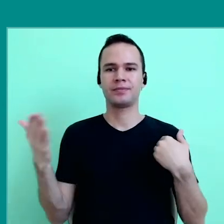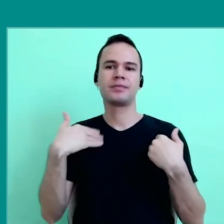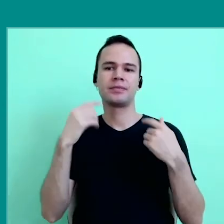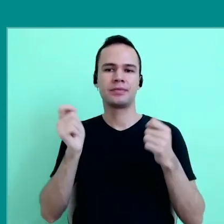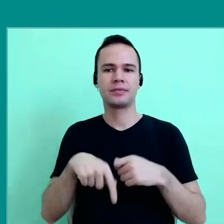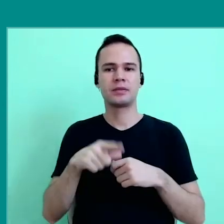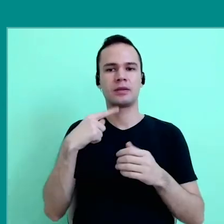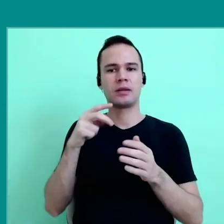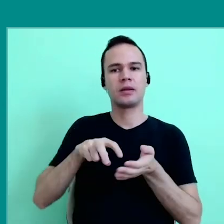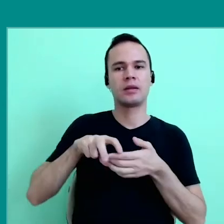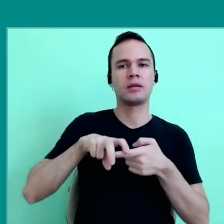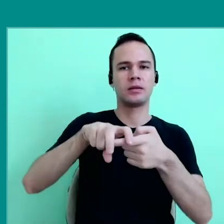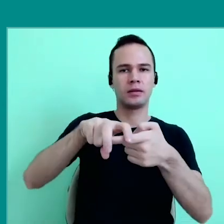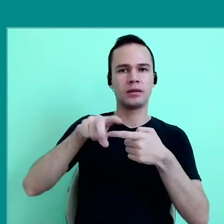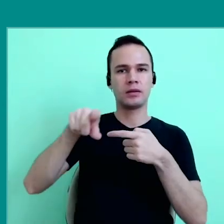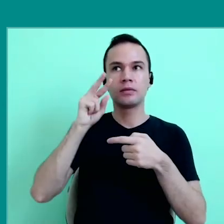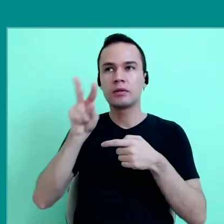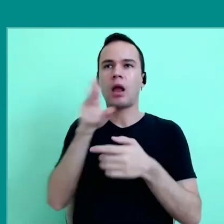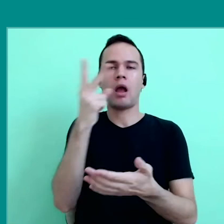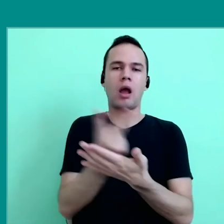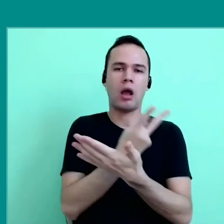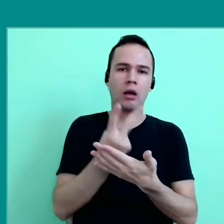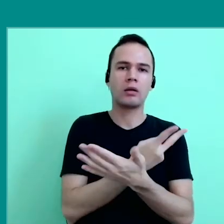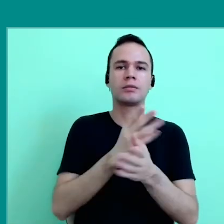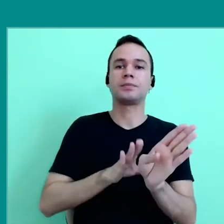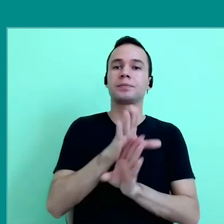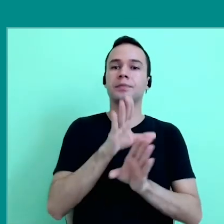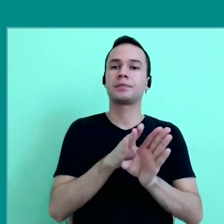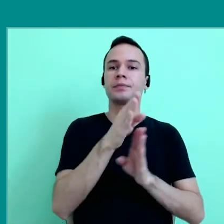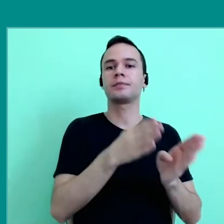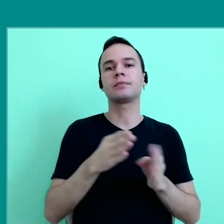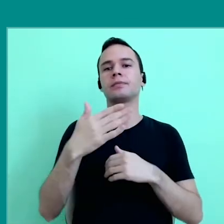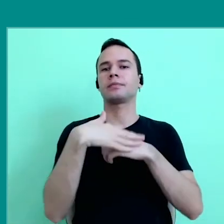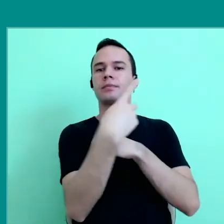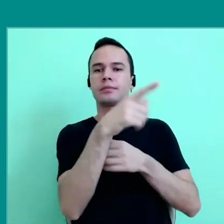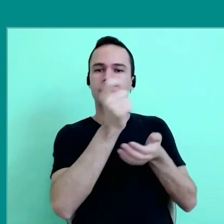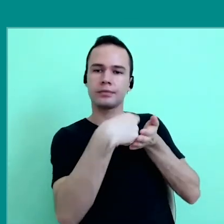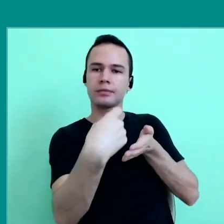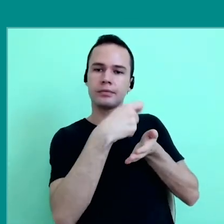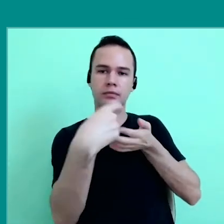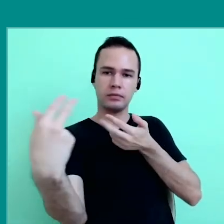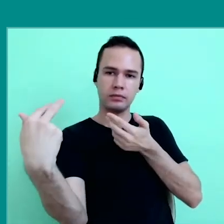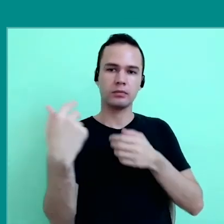to make them better, be aware of errors, to coordinate your own write with other people.